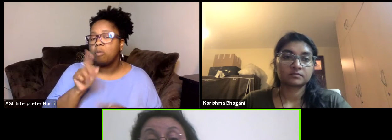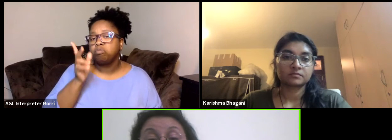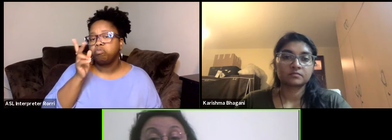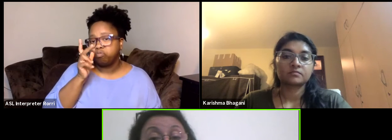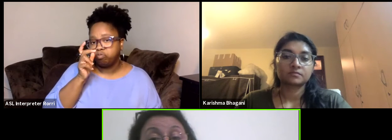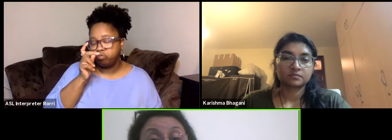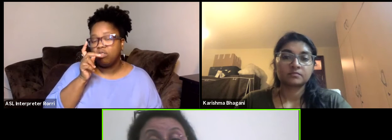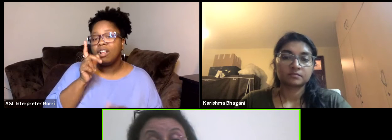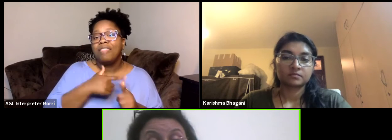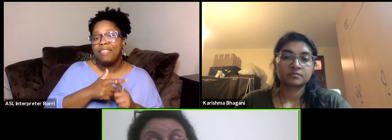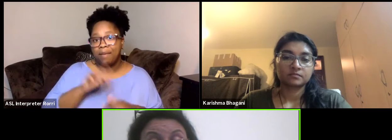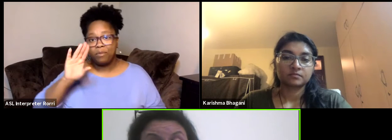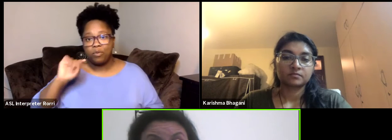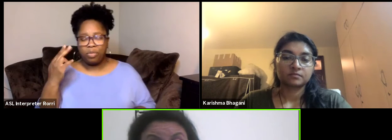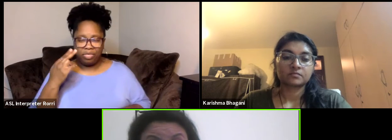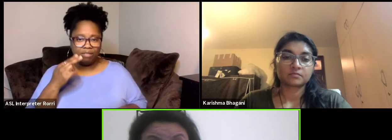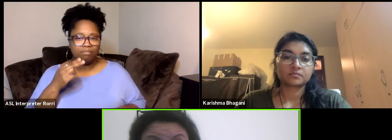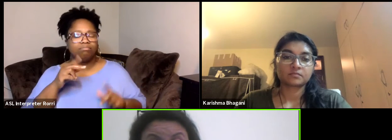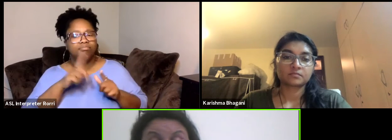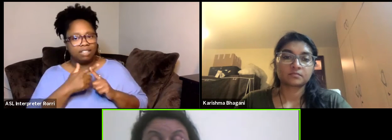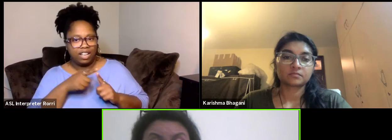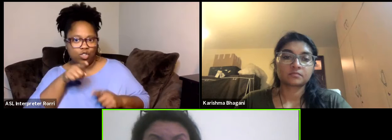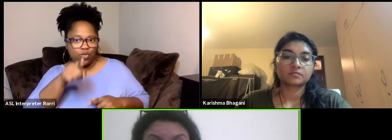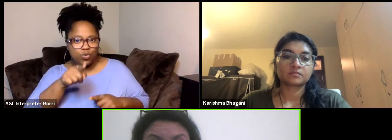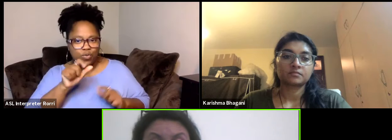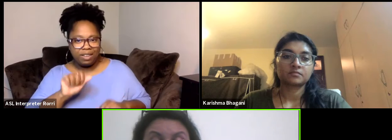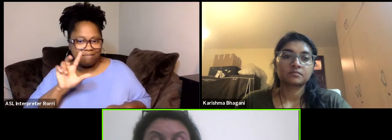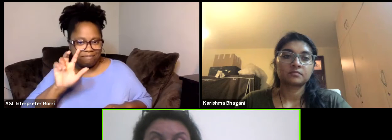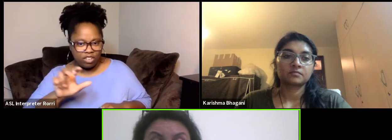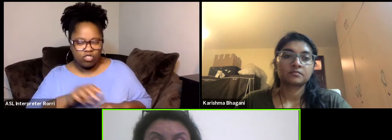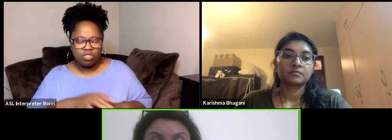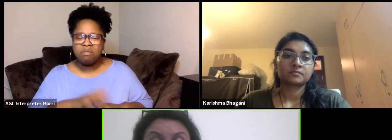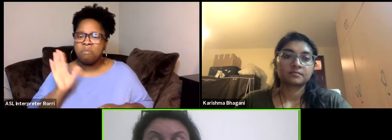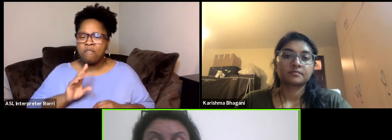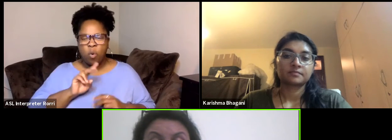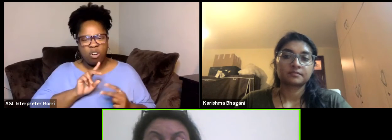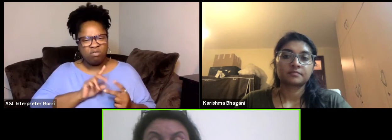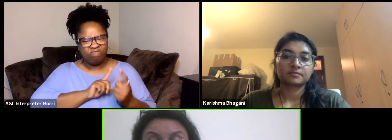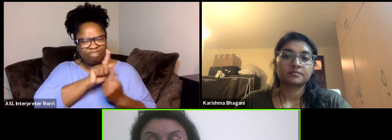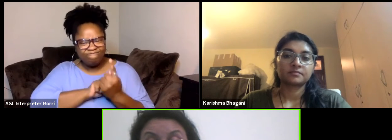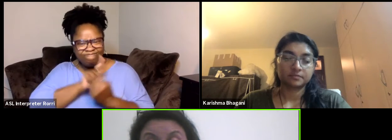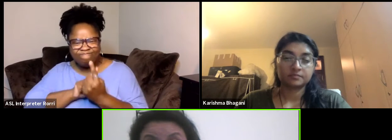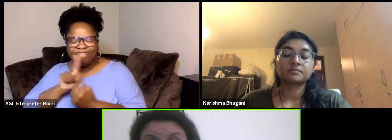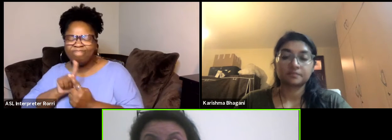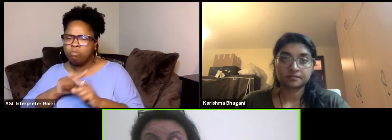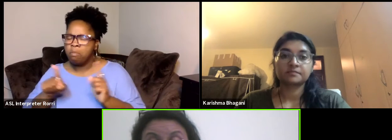We used to do it in Tunisia in face-to-face but the COVID gave us this idea of a virtual big Meetup